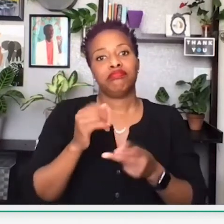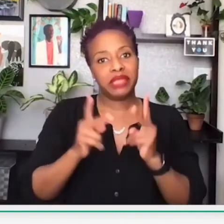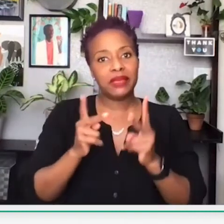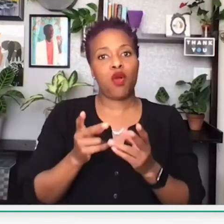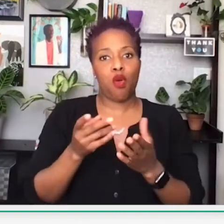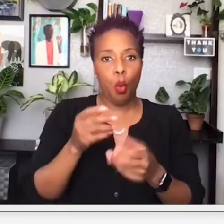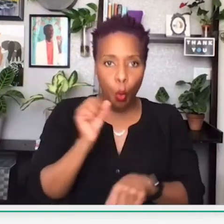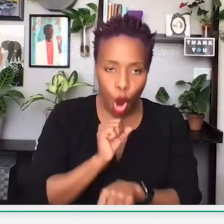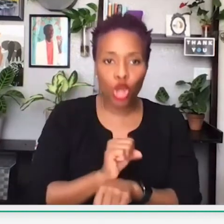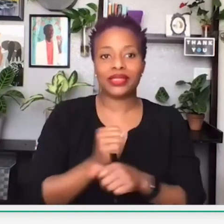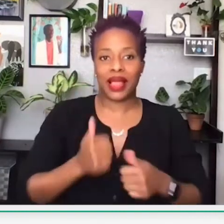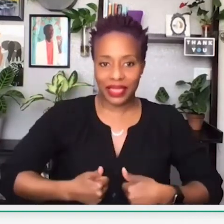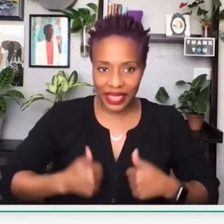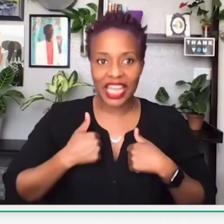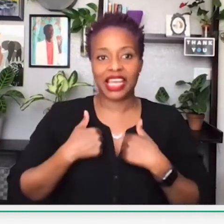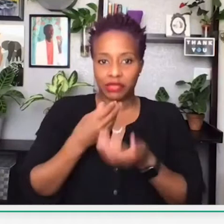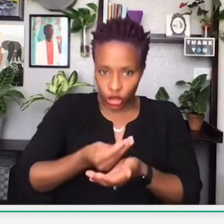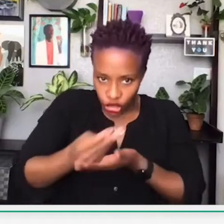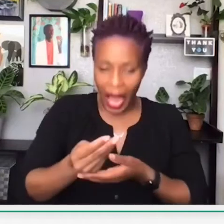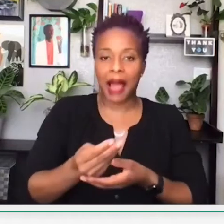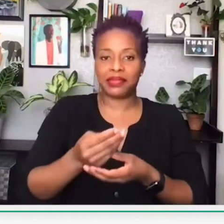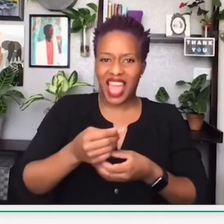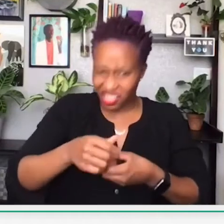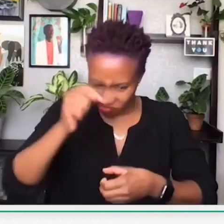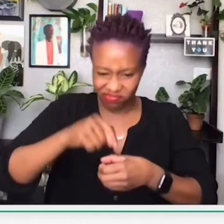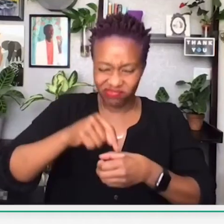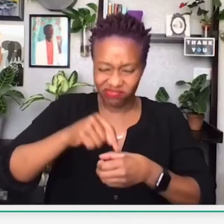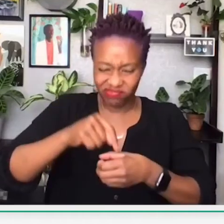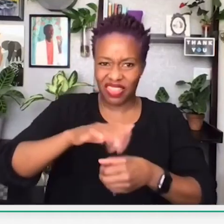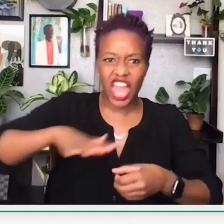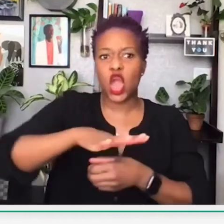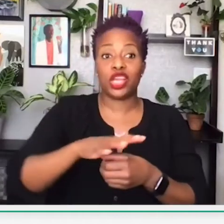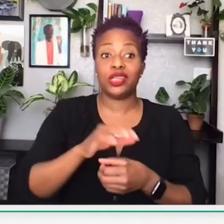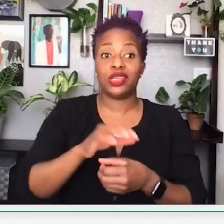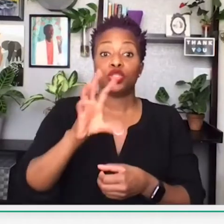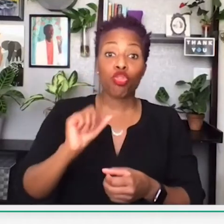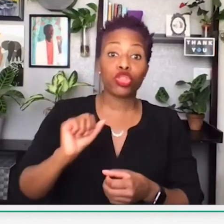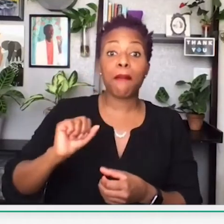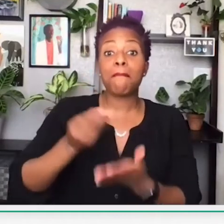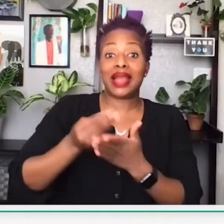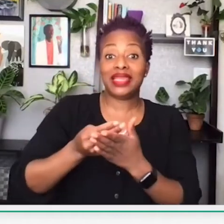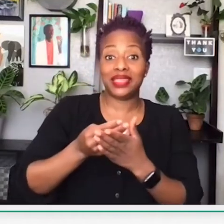circulate the dollar within that community. For those that worked there, shopped there, that